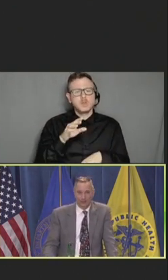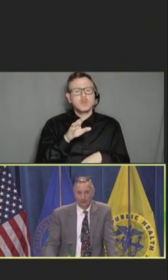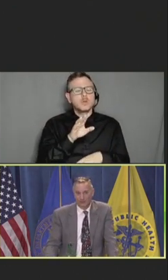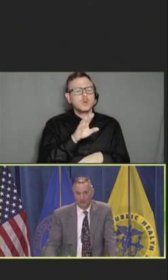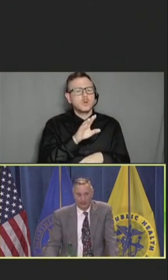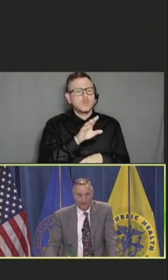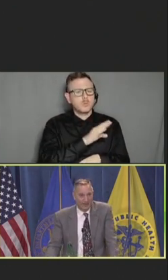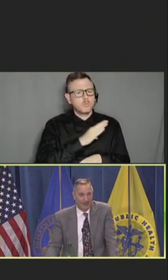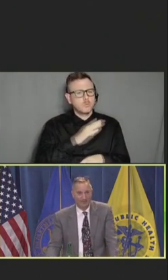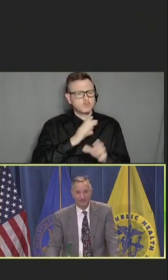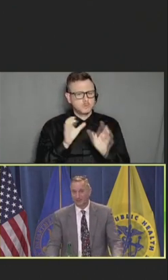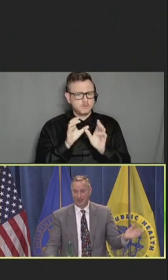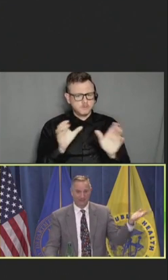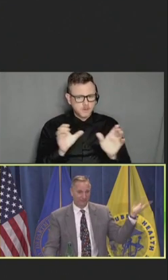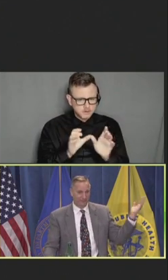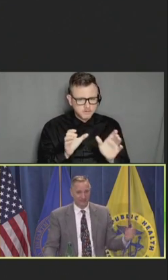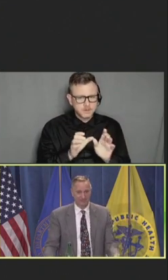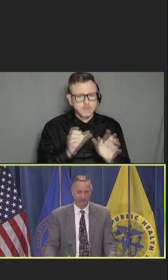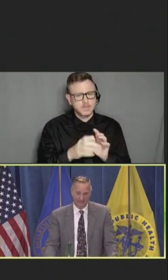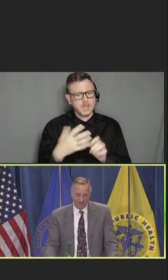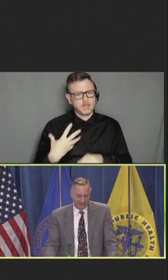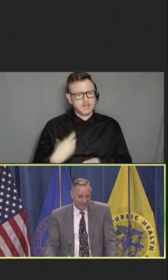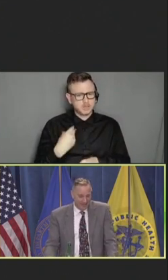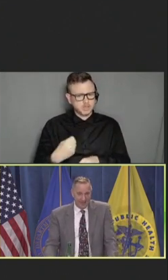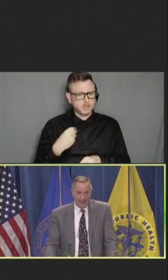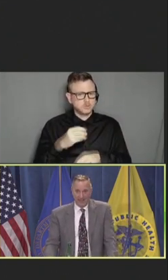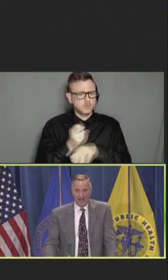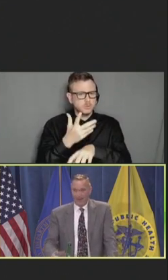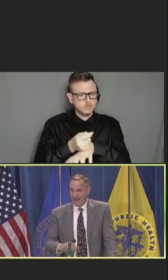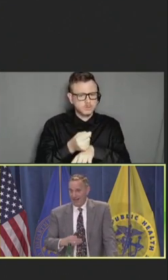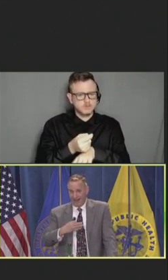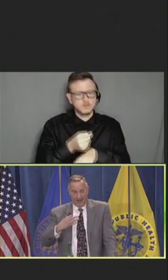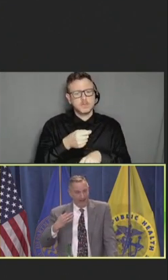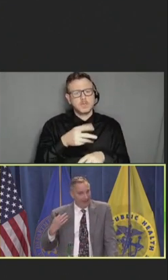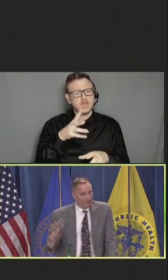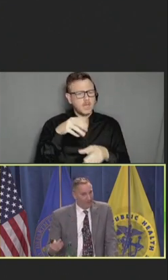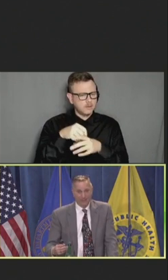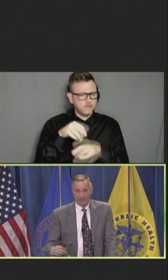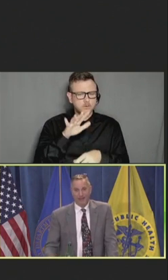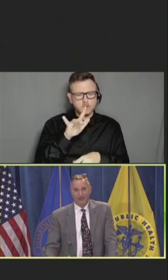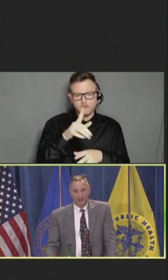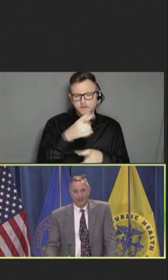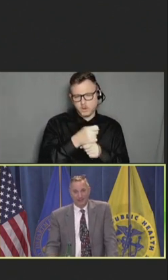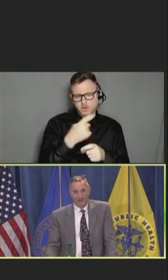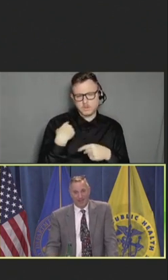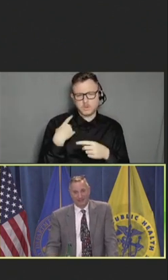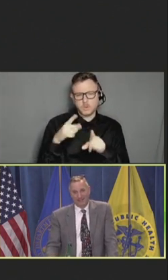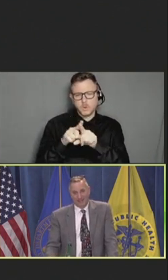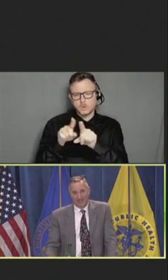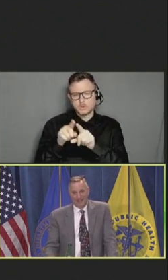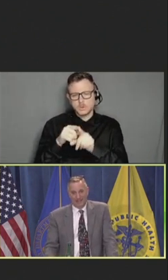for 25 years, got involved in sleep medicine and a really passionate vaccination advocate.